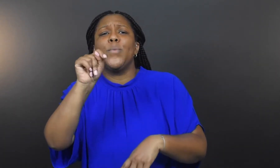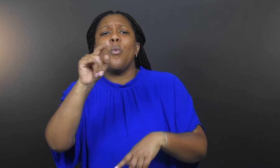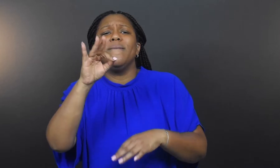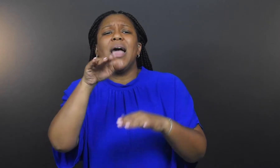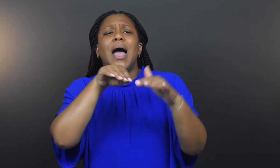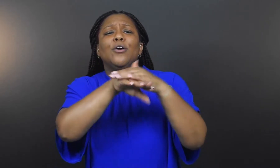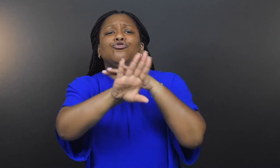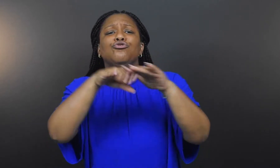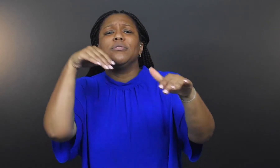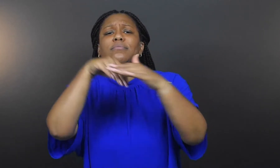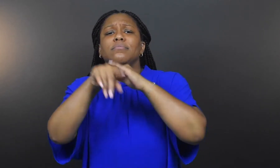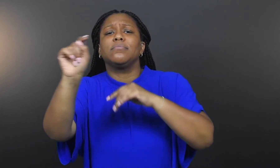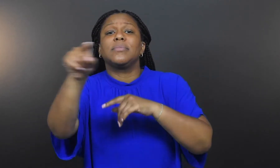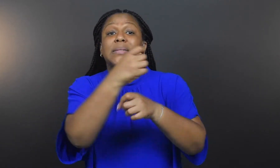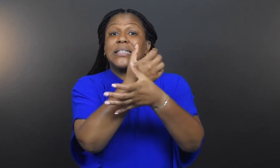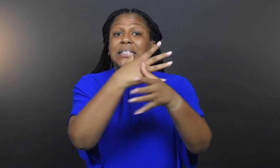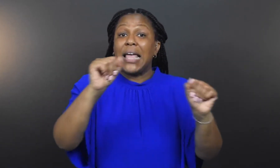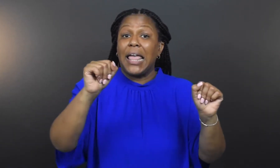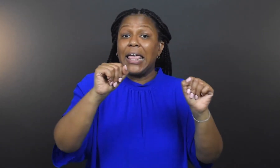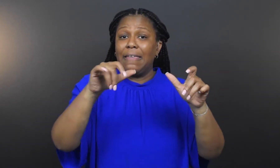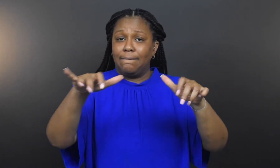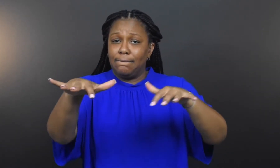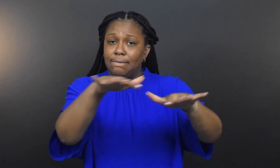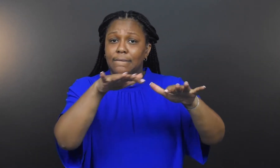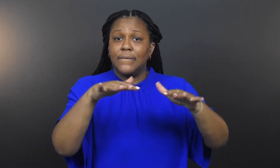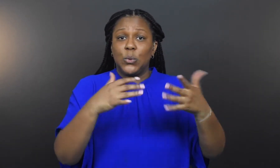safety measures.